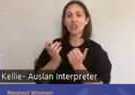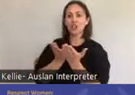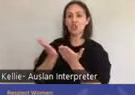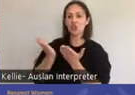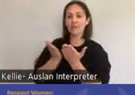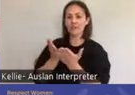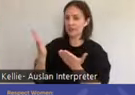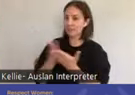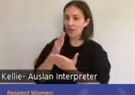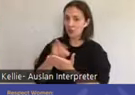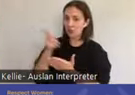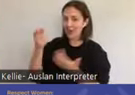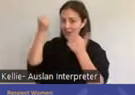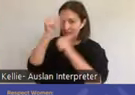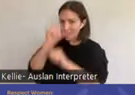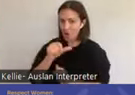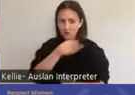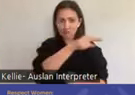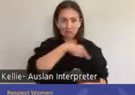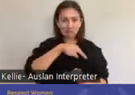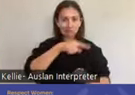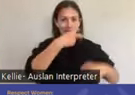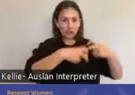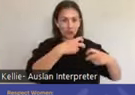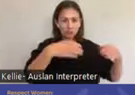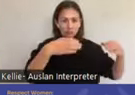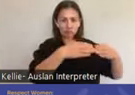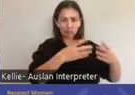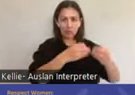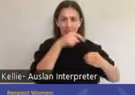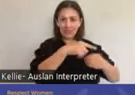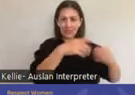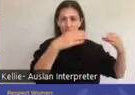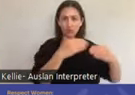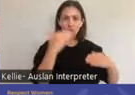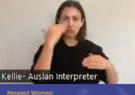or undertaking or plan to undertake future work in the space of sexual and reproductive health.